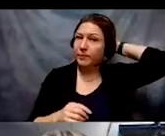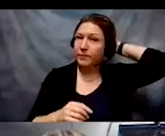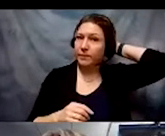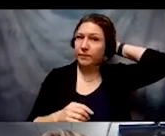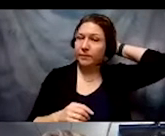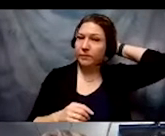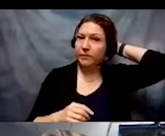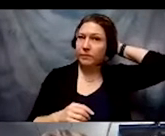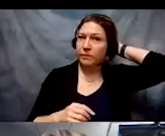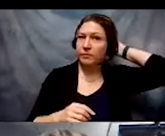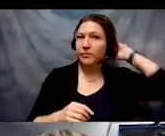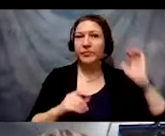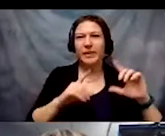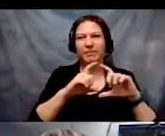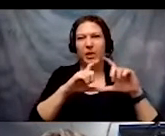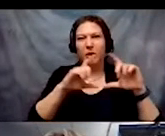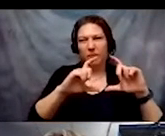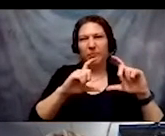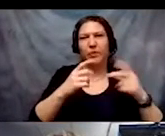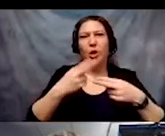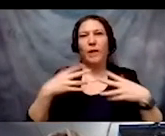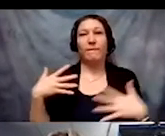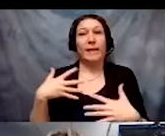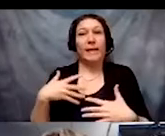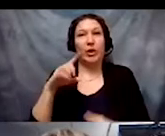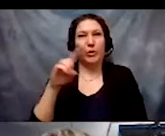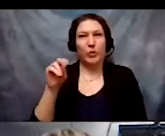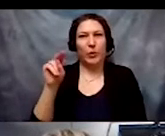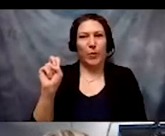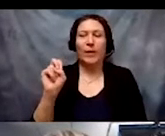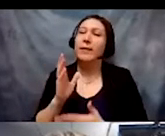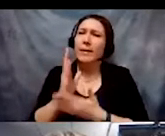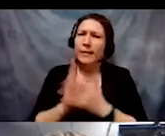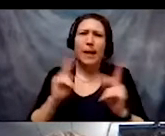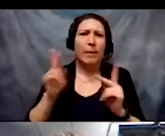is called the fear zone and some people will never leave this fear zone but